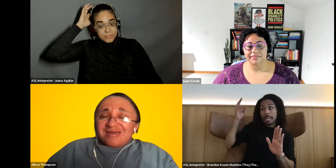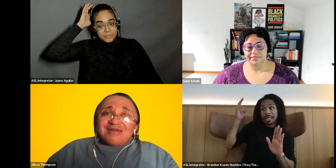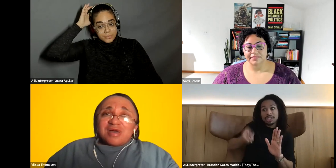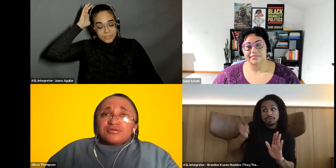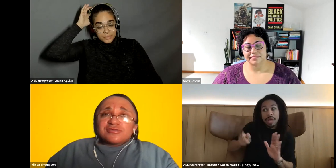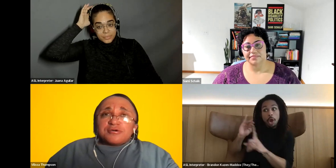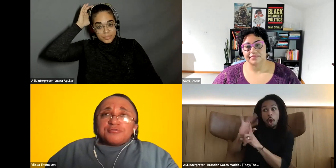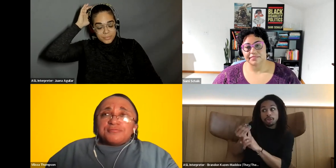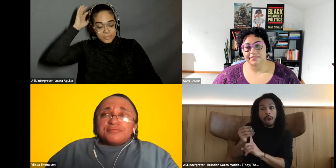Vilissa Thompson: And also